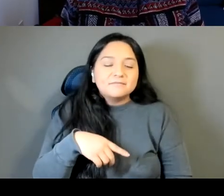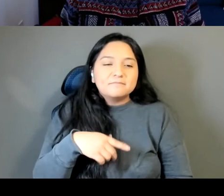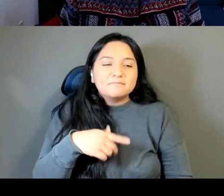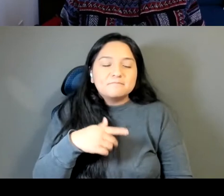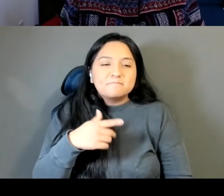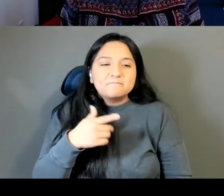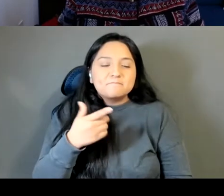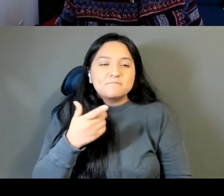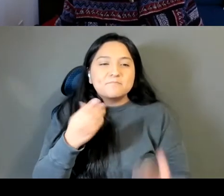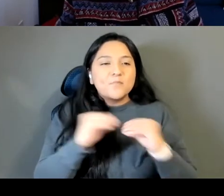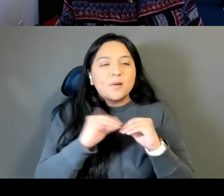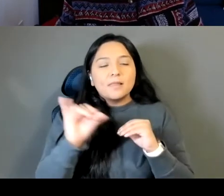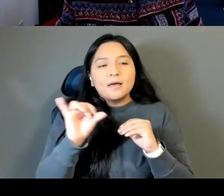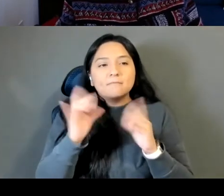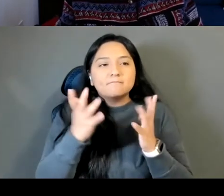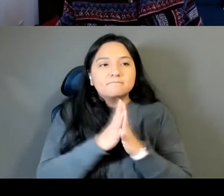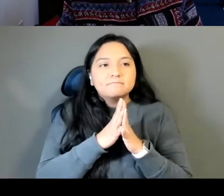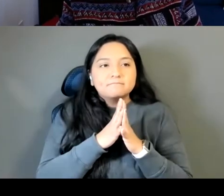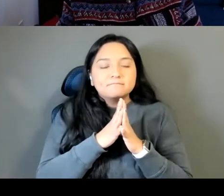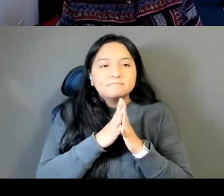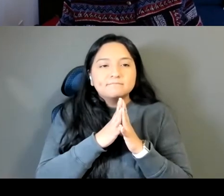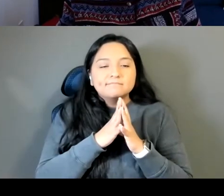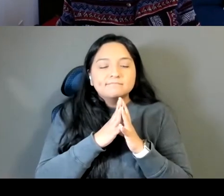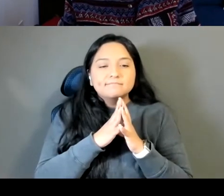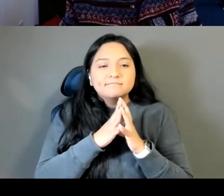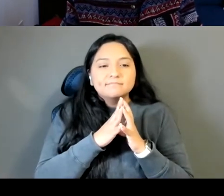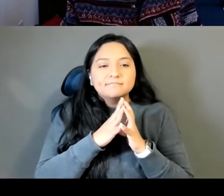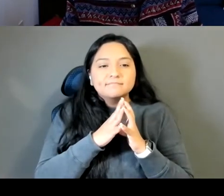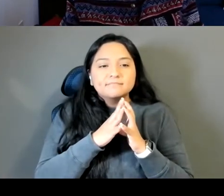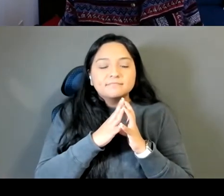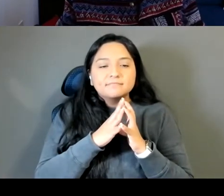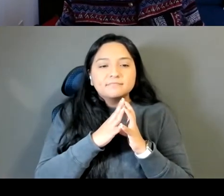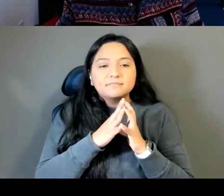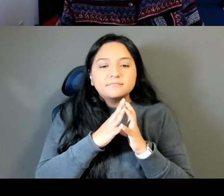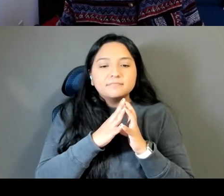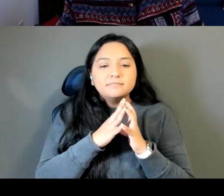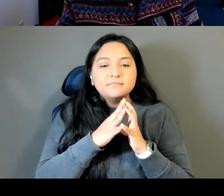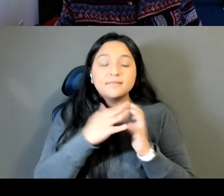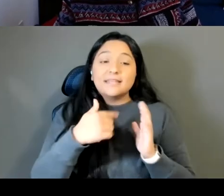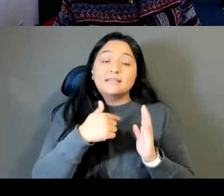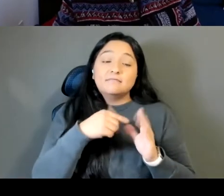but more in the sense of like, I am writing about the process of writing and researching.